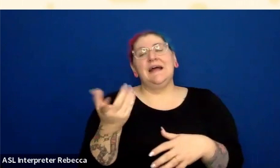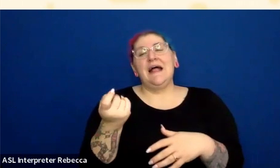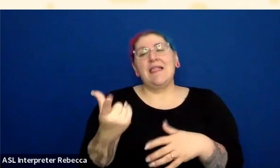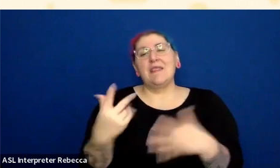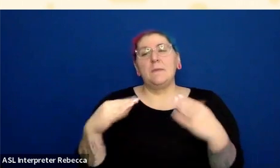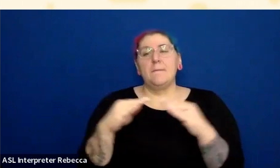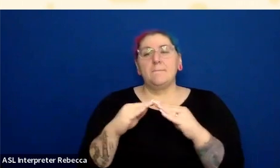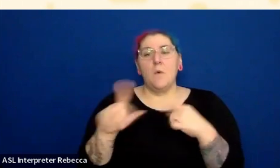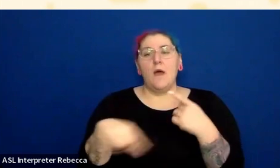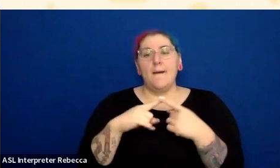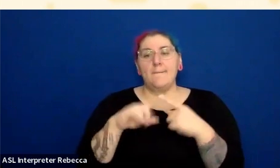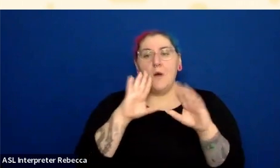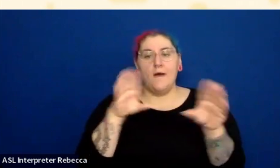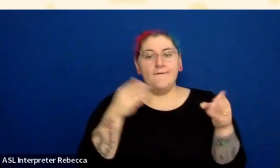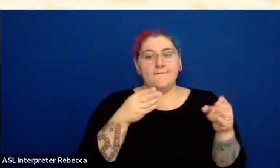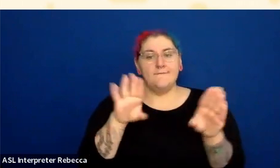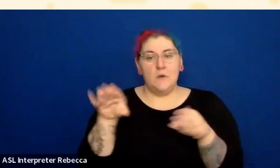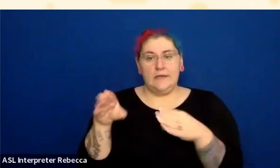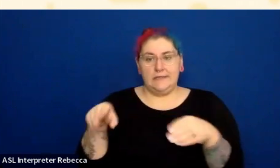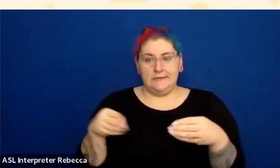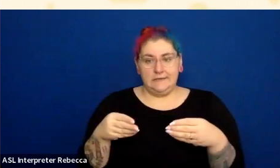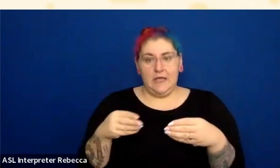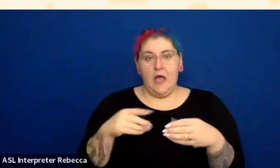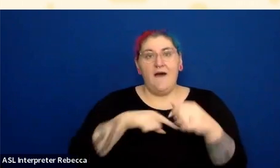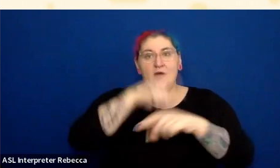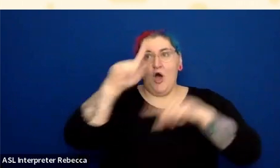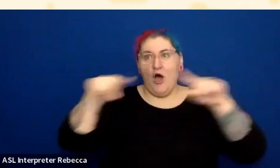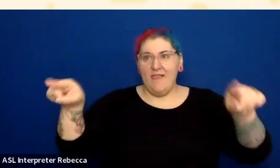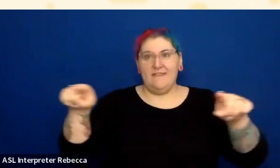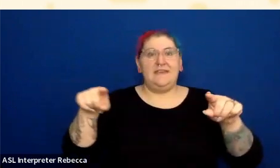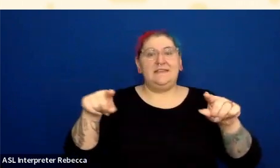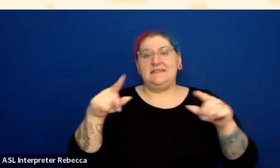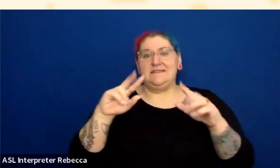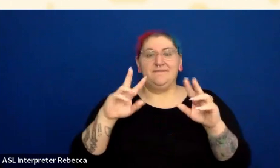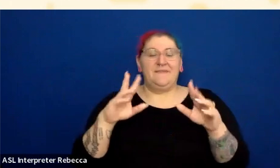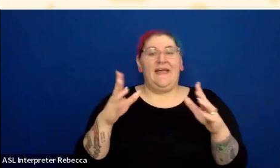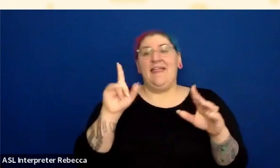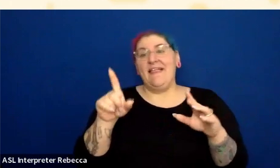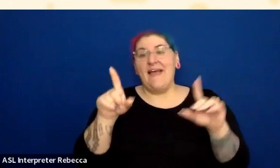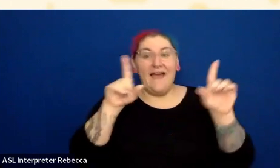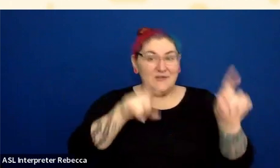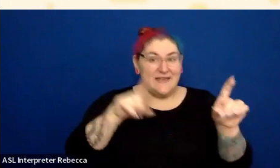Of all of these different states, it is by far the trickiest. Because the thing that sets keyboard focus apart